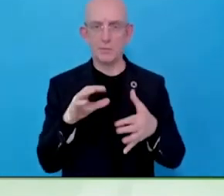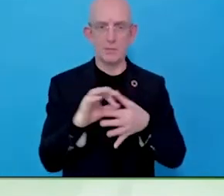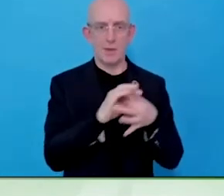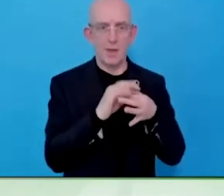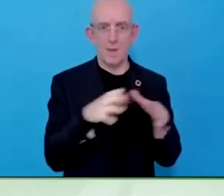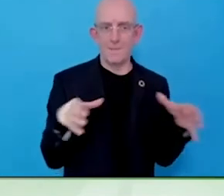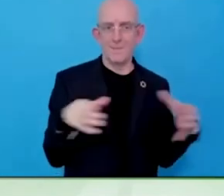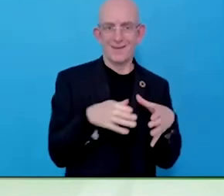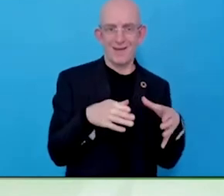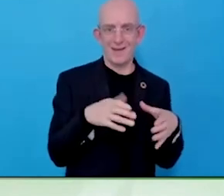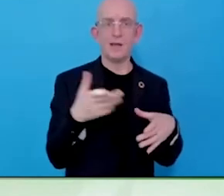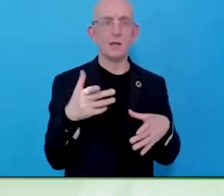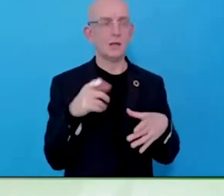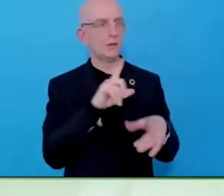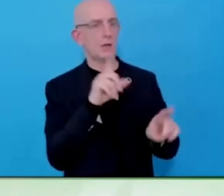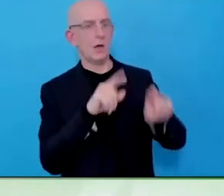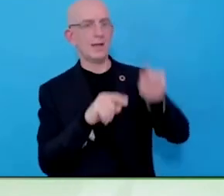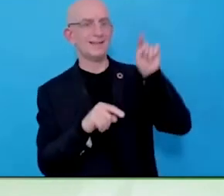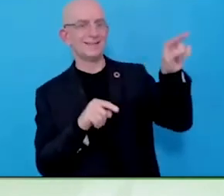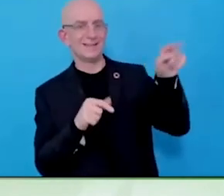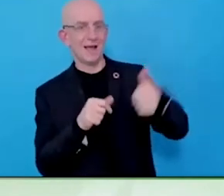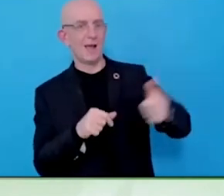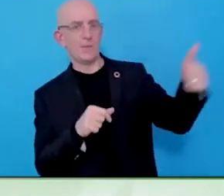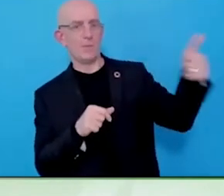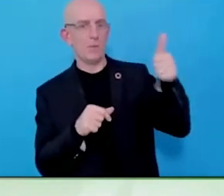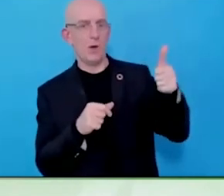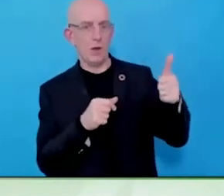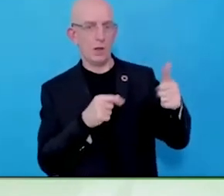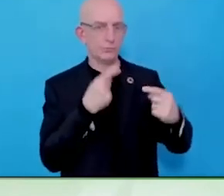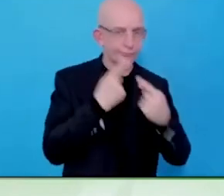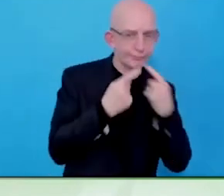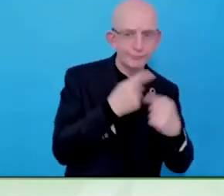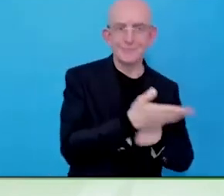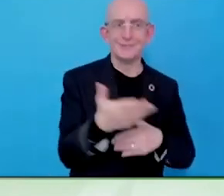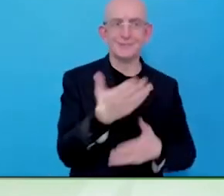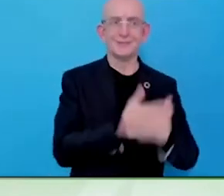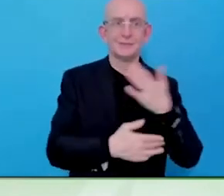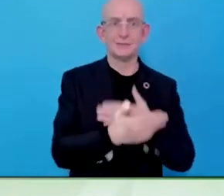It is learning how to adapt for individuals and to what we don't